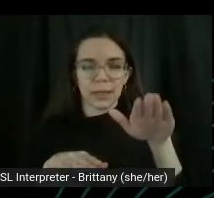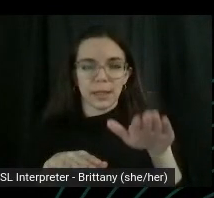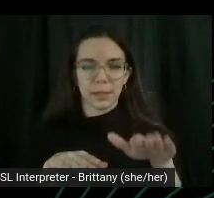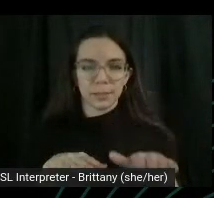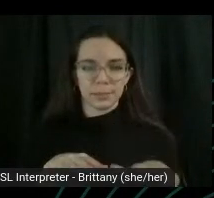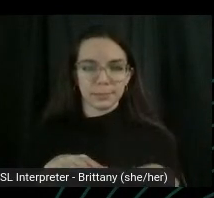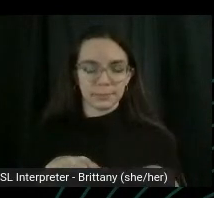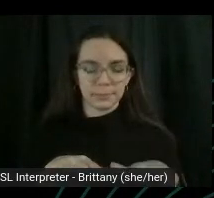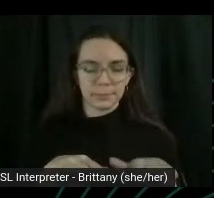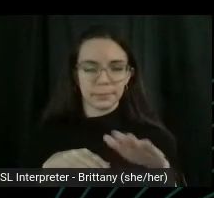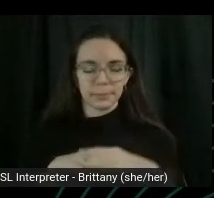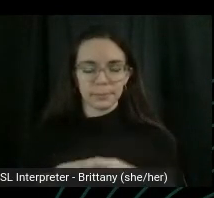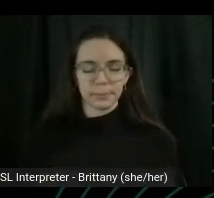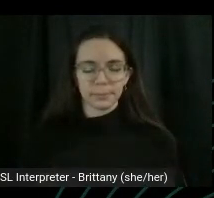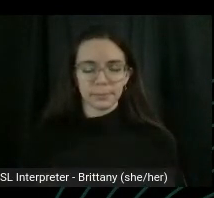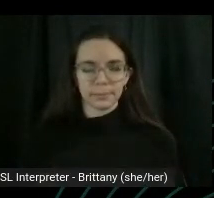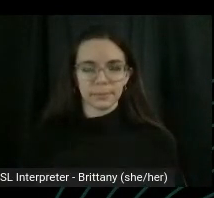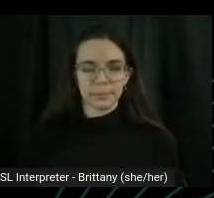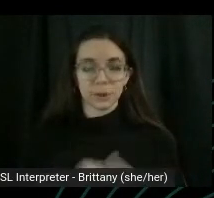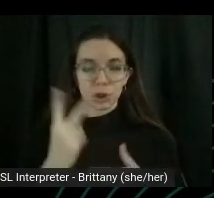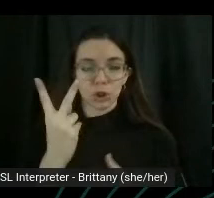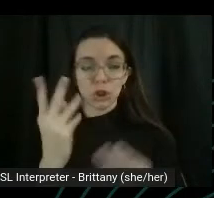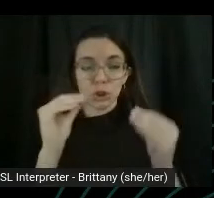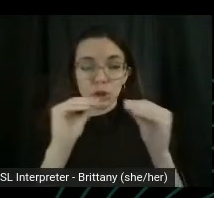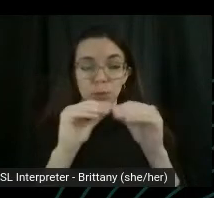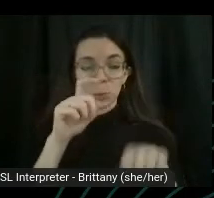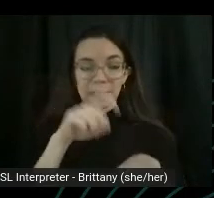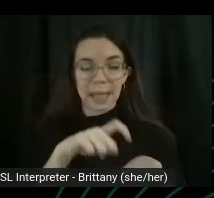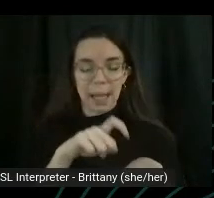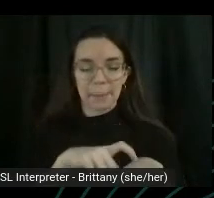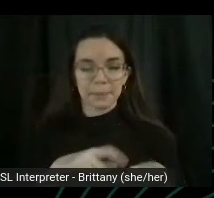Down two more times, reaching out.